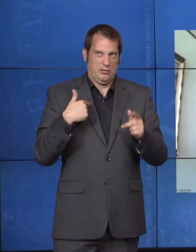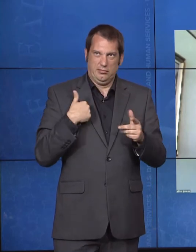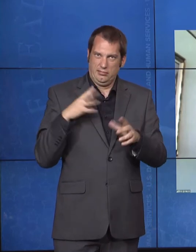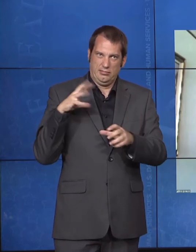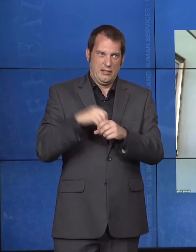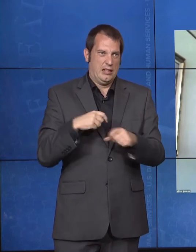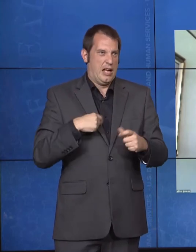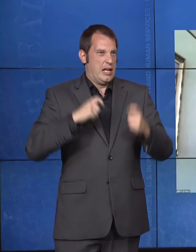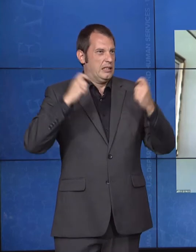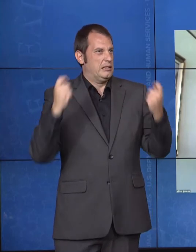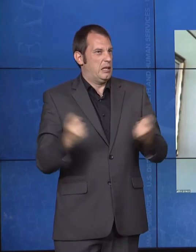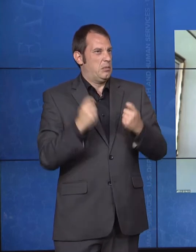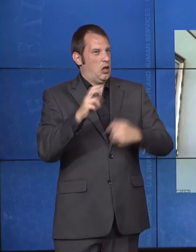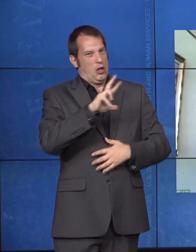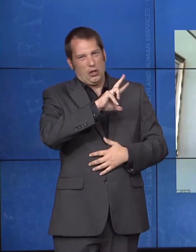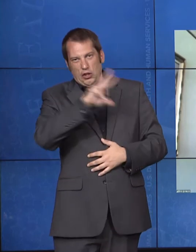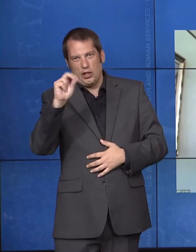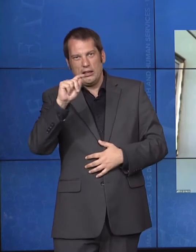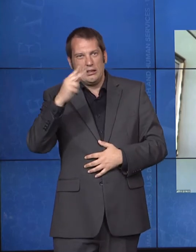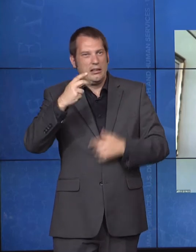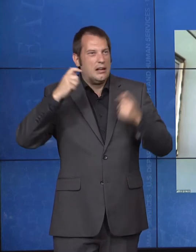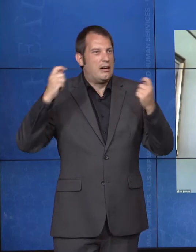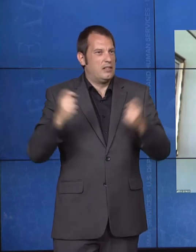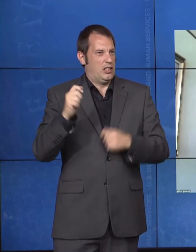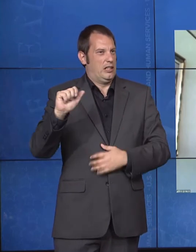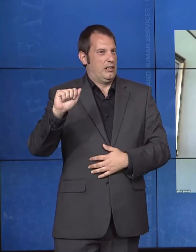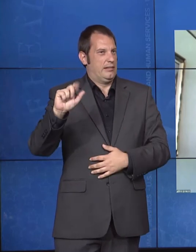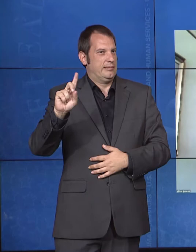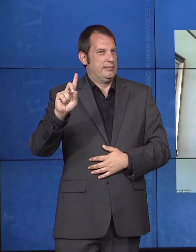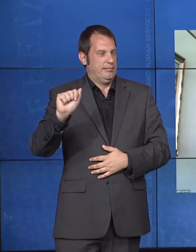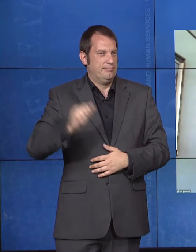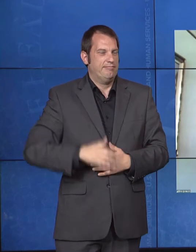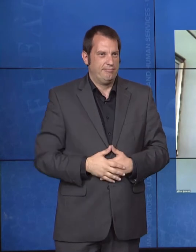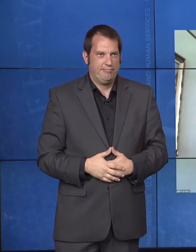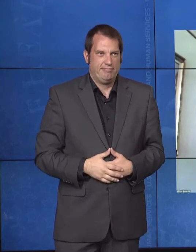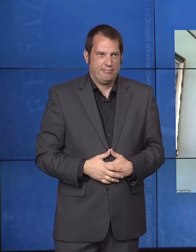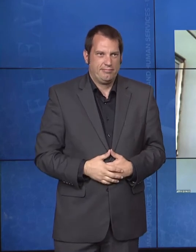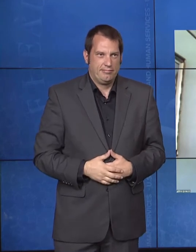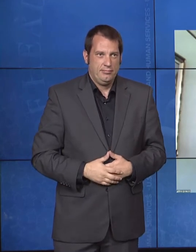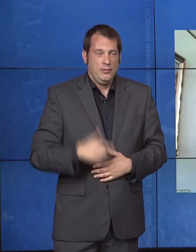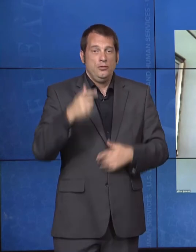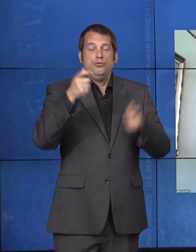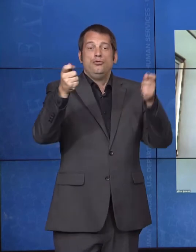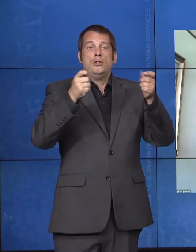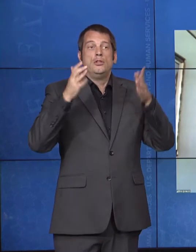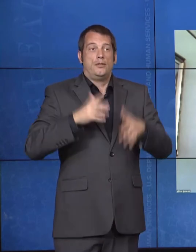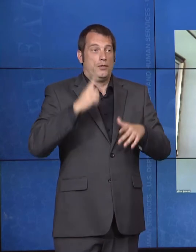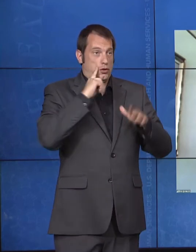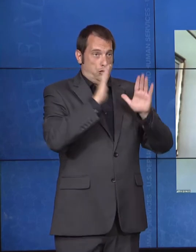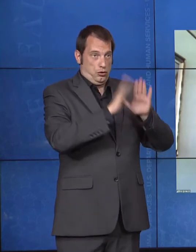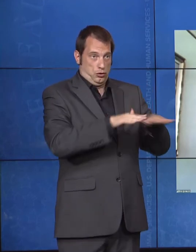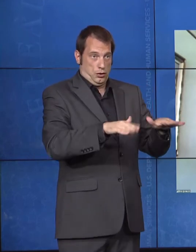The Administration for Children and Families has revisited and looked at how we serve all